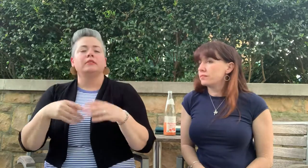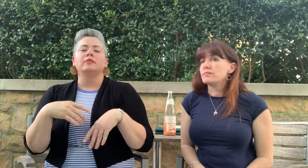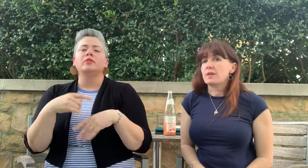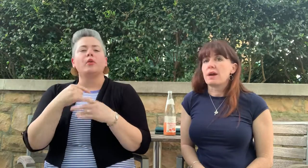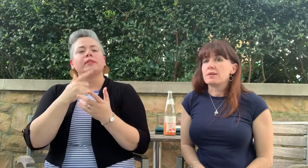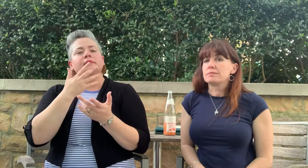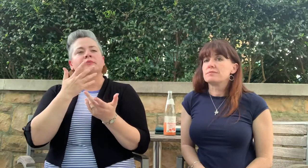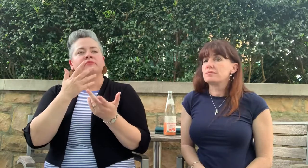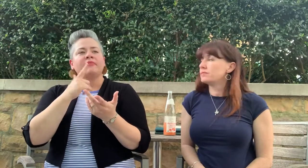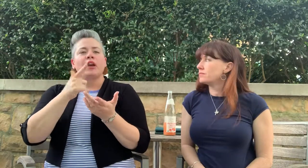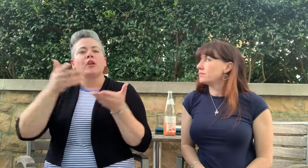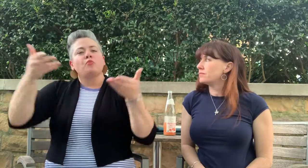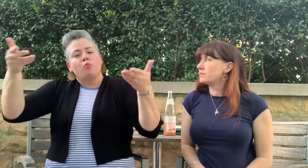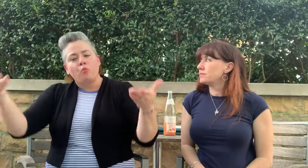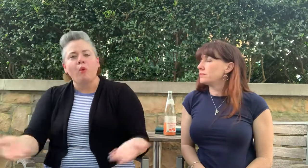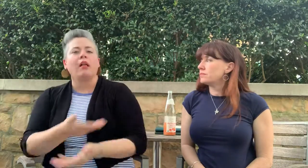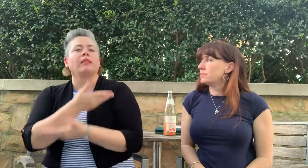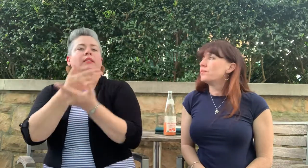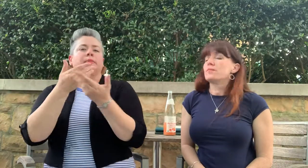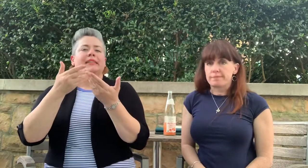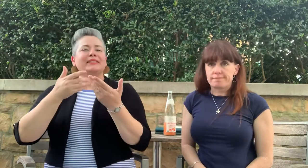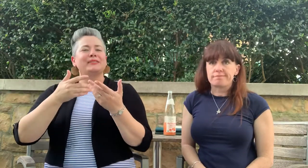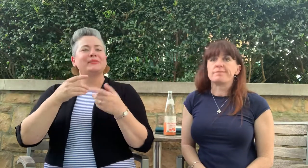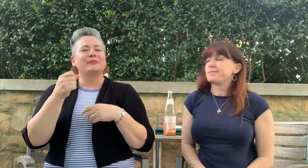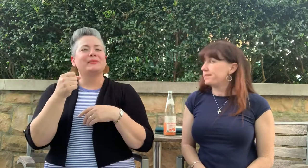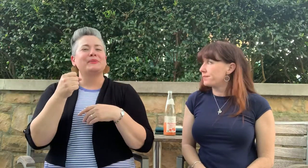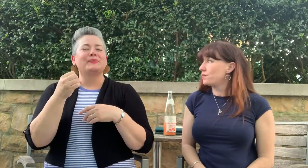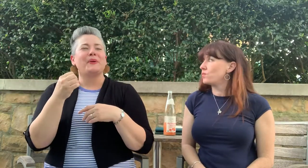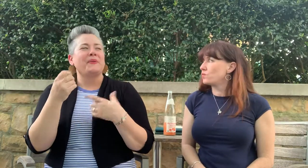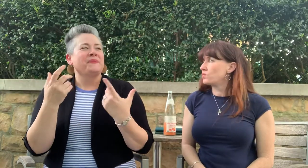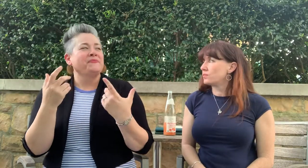Such a warm welcome.